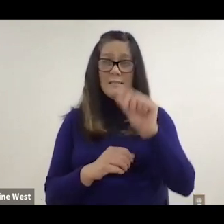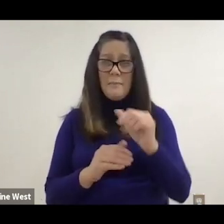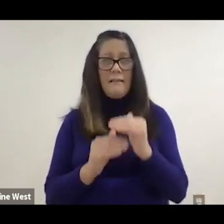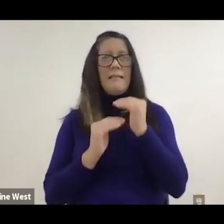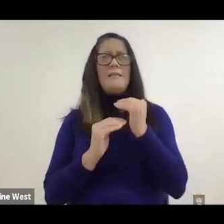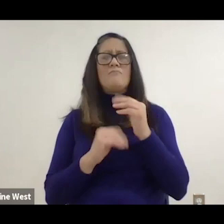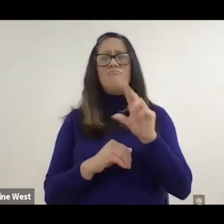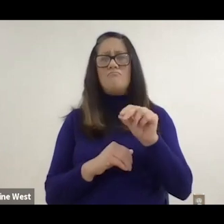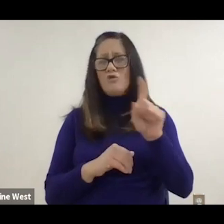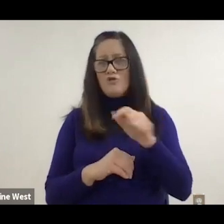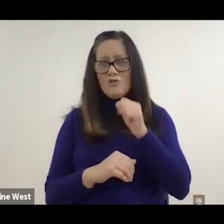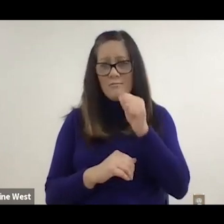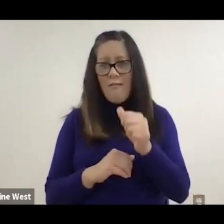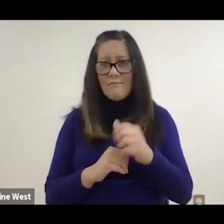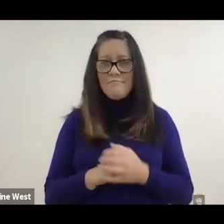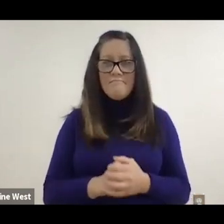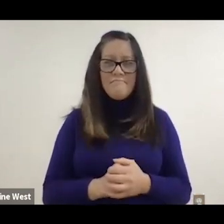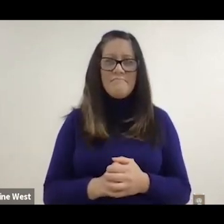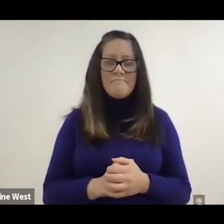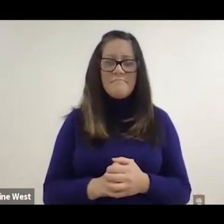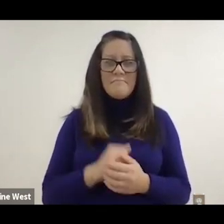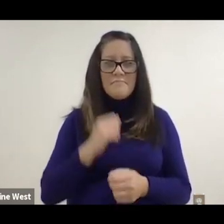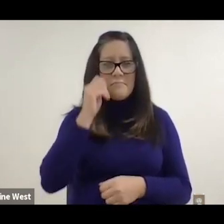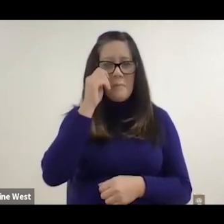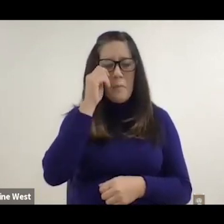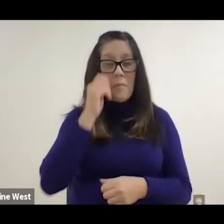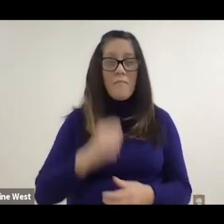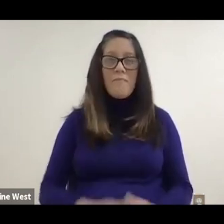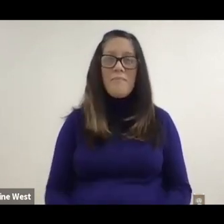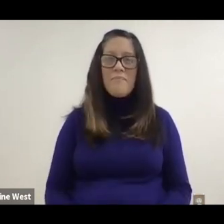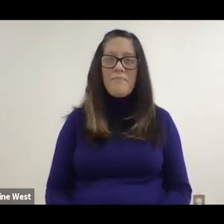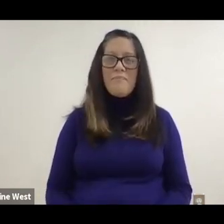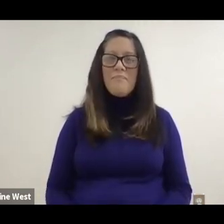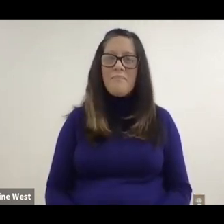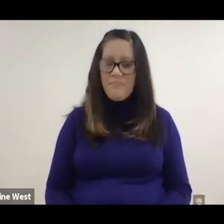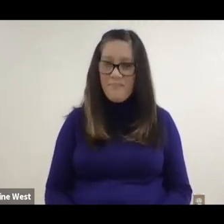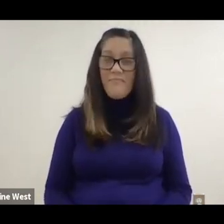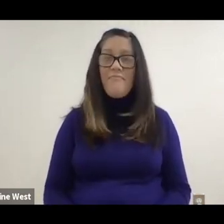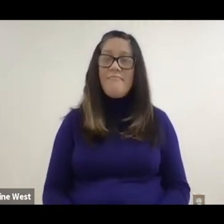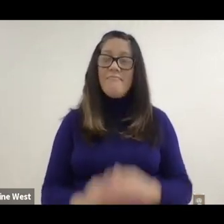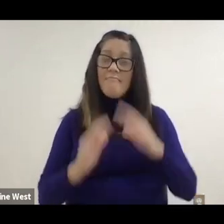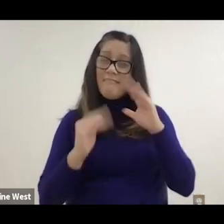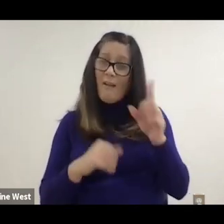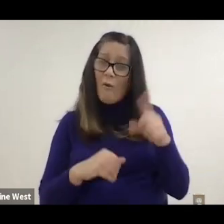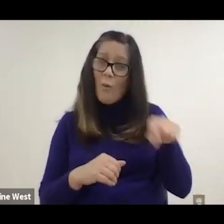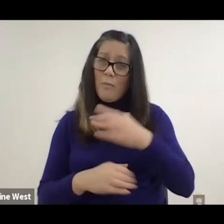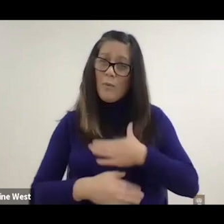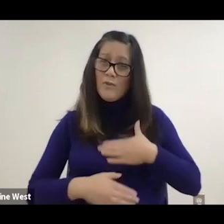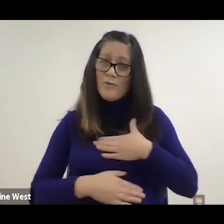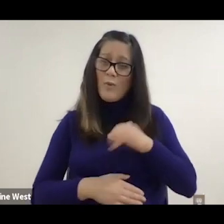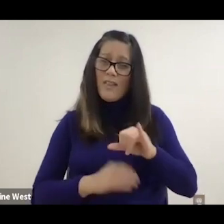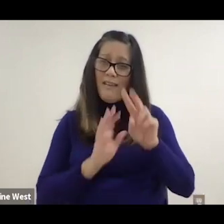getting those things. Hope you enjoy that. That's a little video about